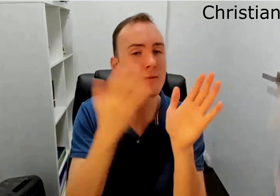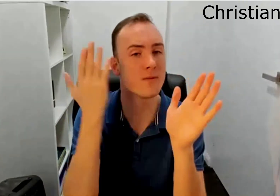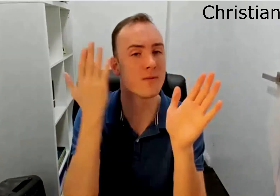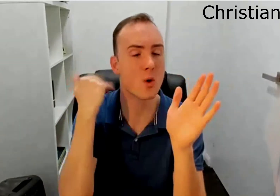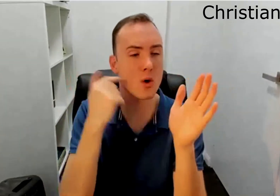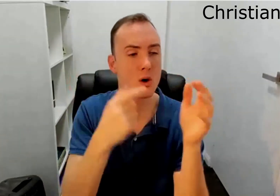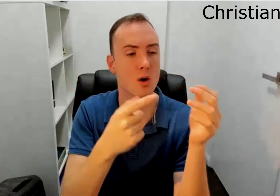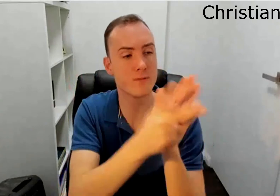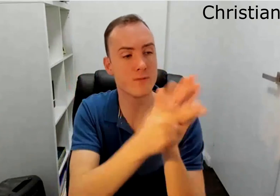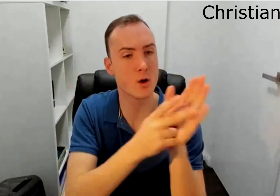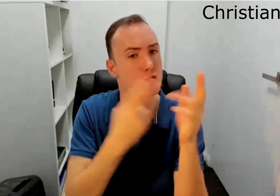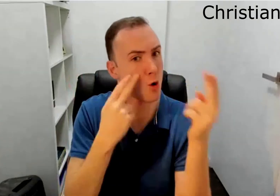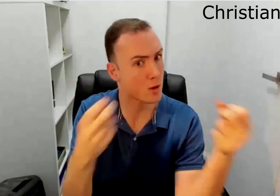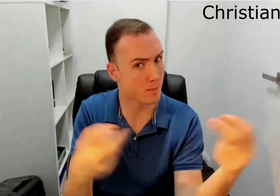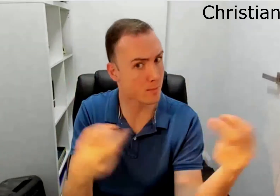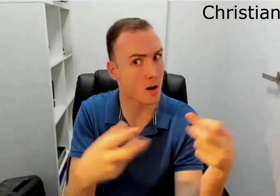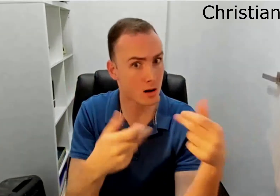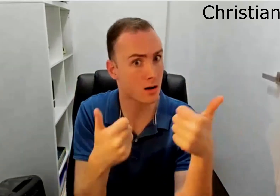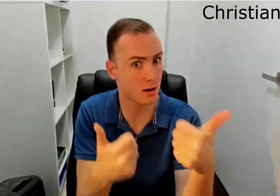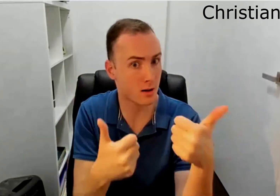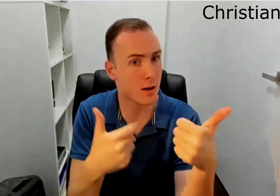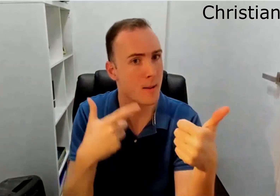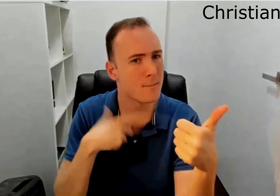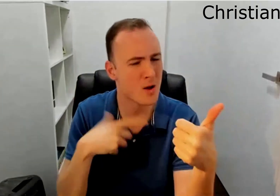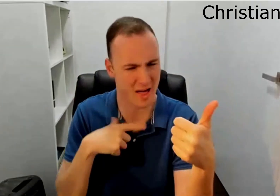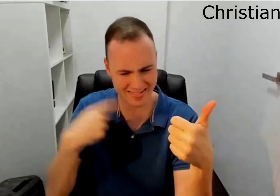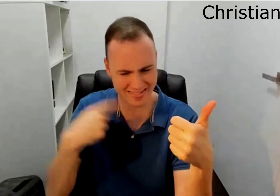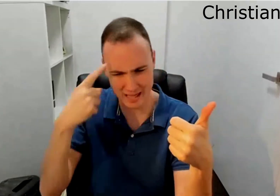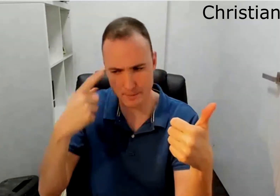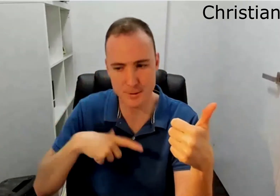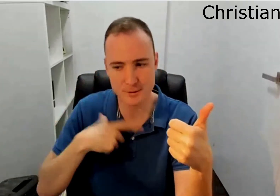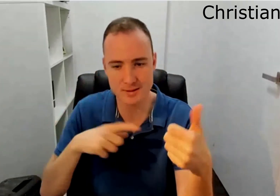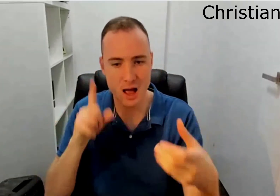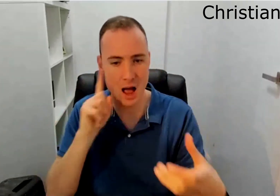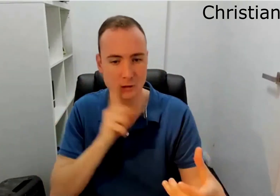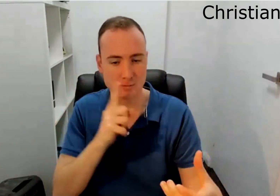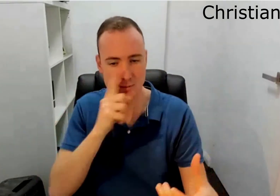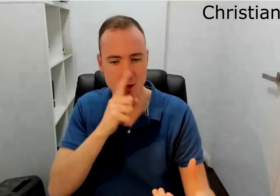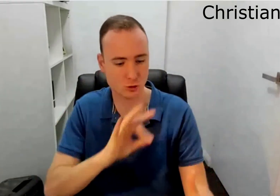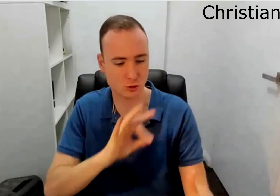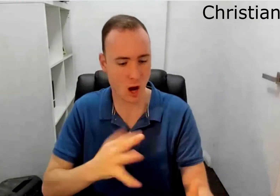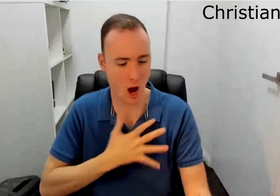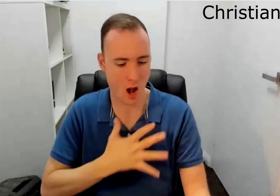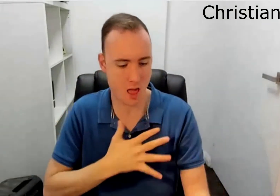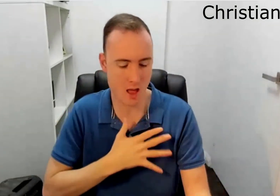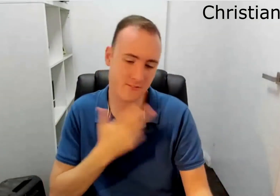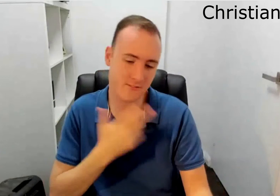When you're looking at social platforms like facebook facebook has access to captions and I think because